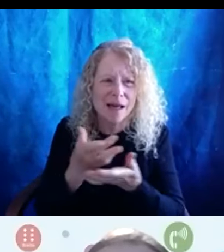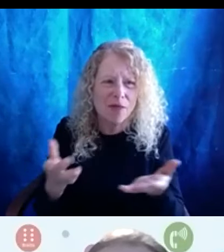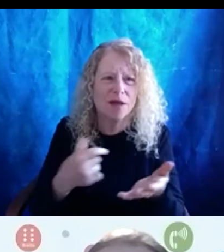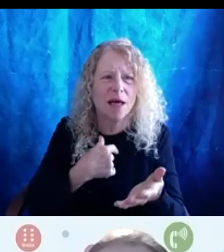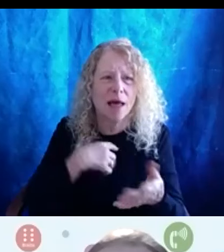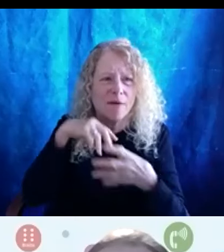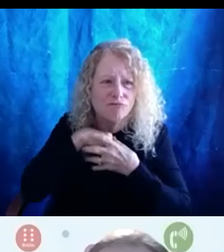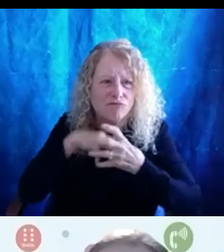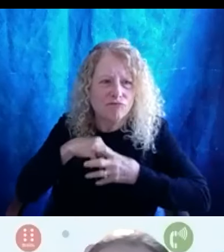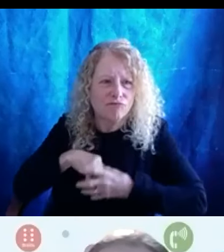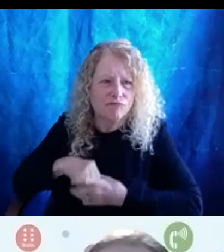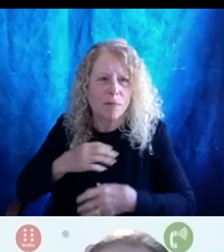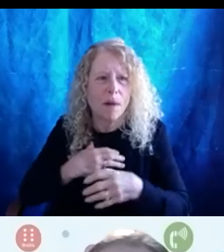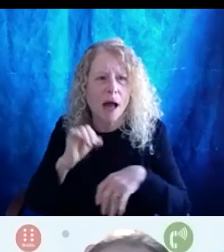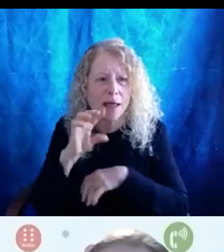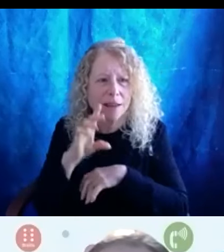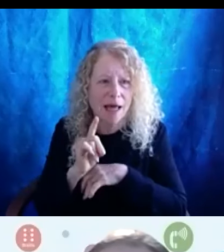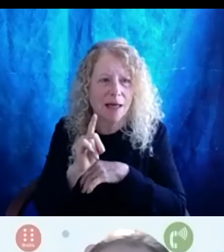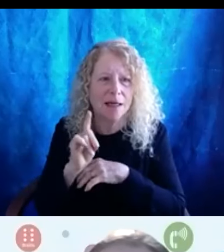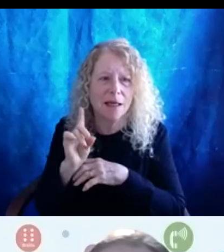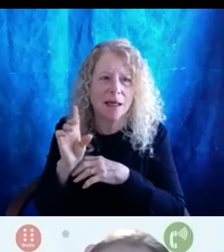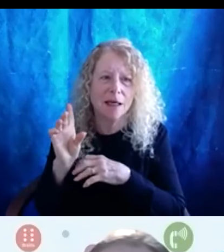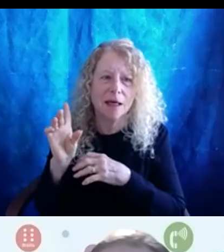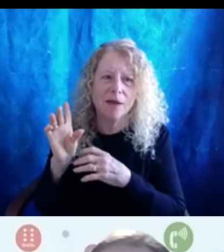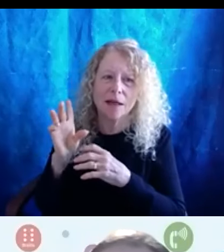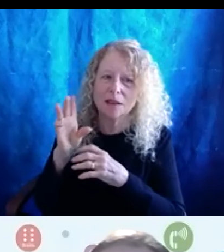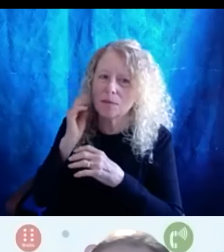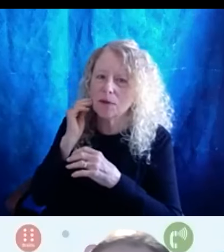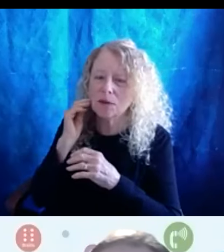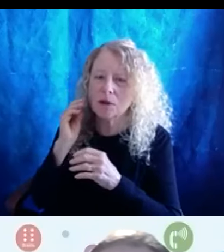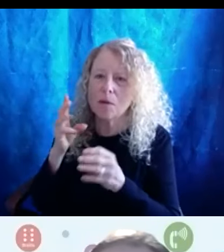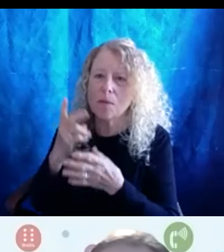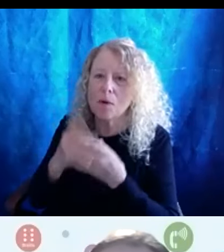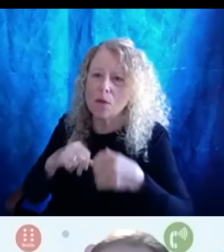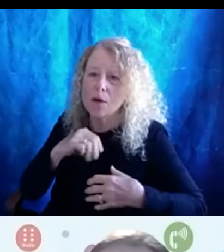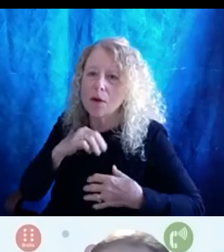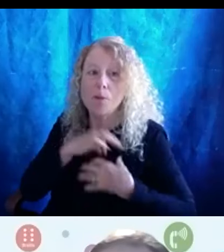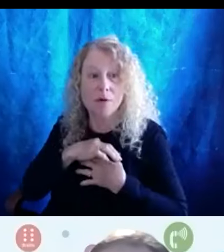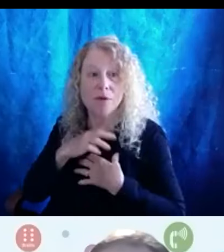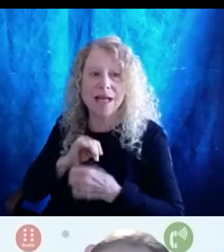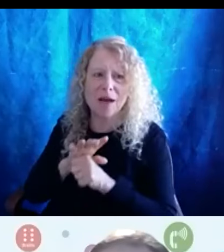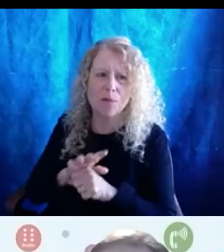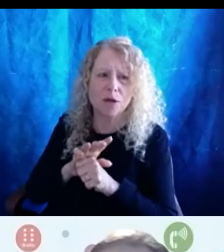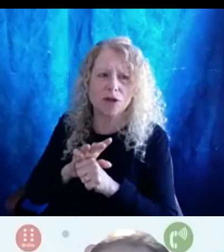have in my identity that experience both privilege and oppression and and how does this all play a part?